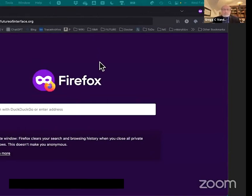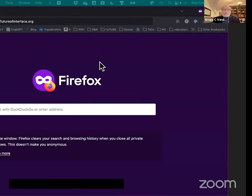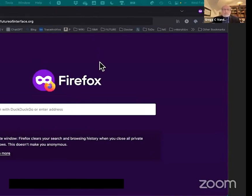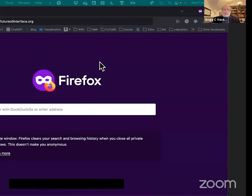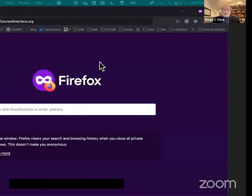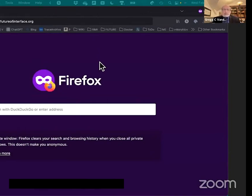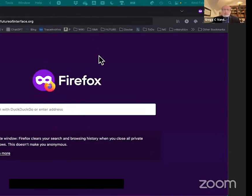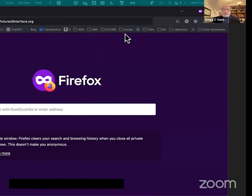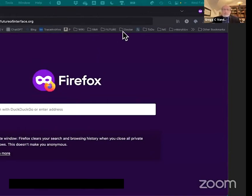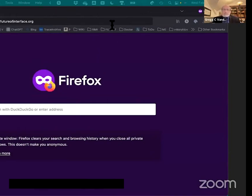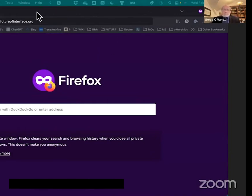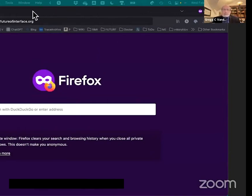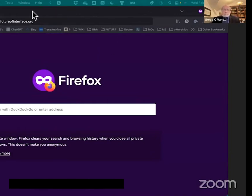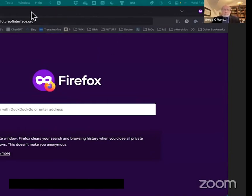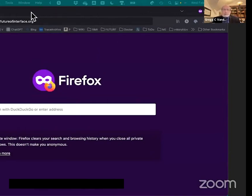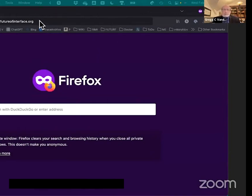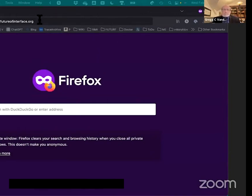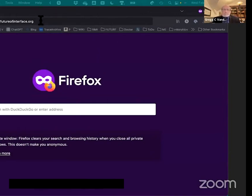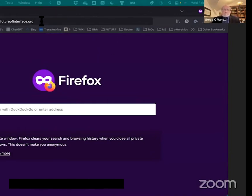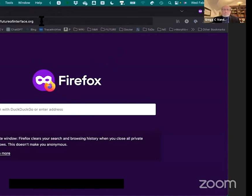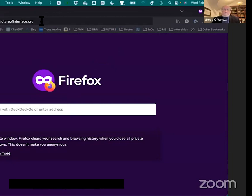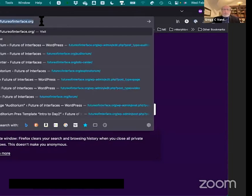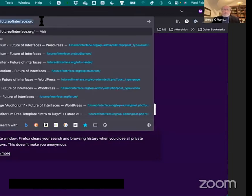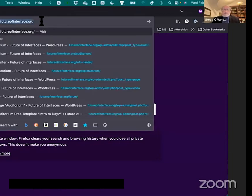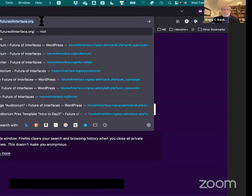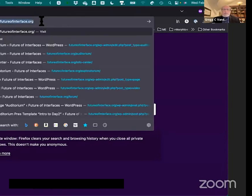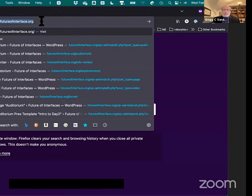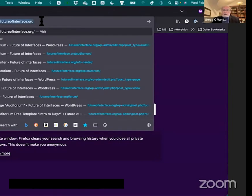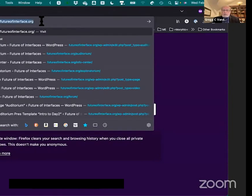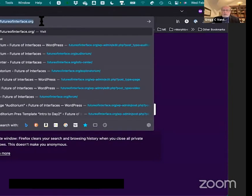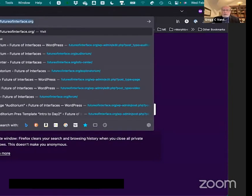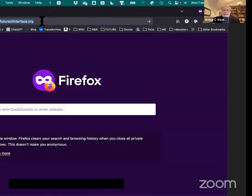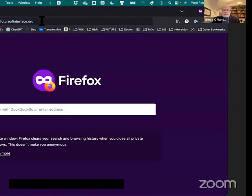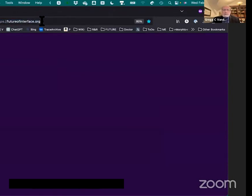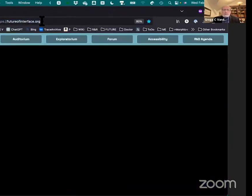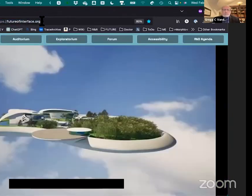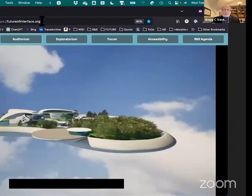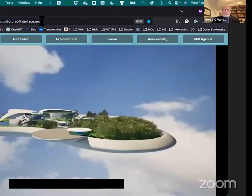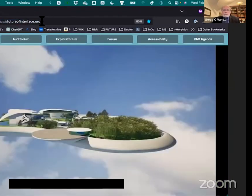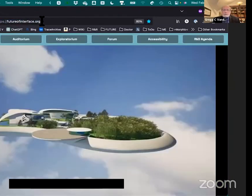to contact us who would like to help work on it but this is a -- an interface that we